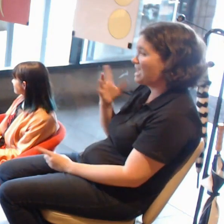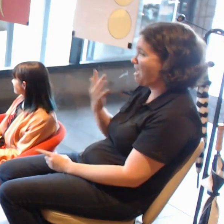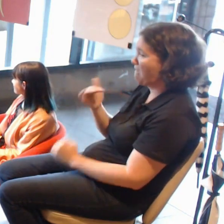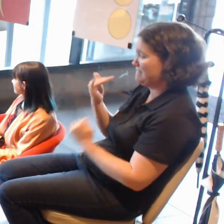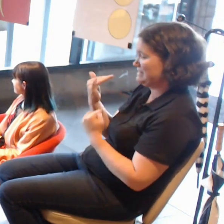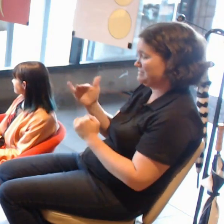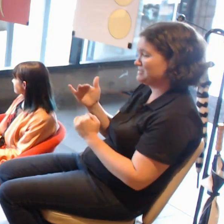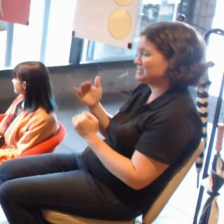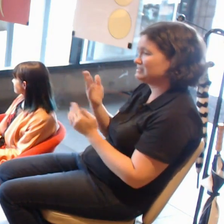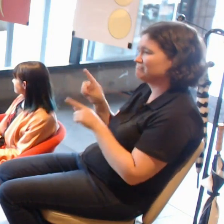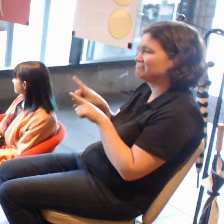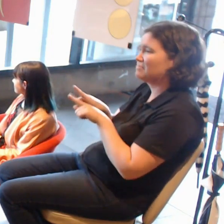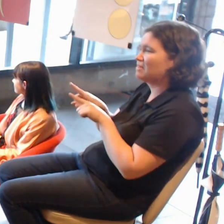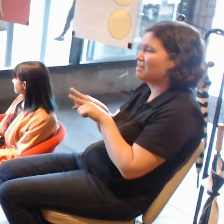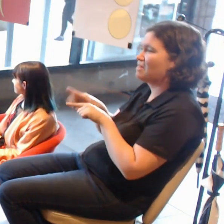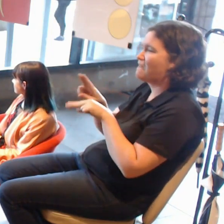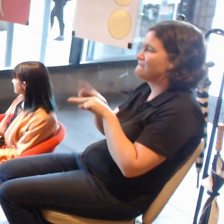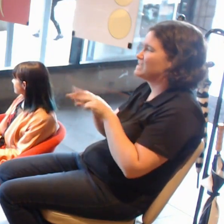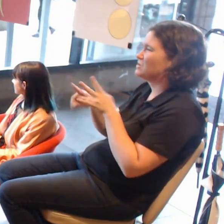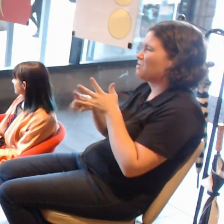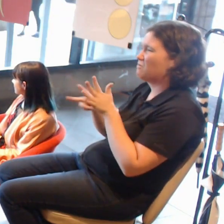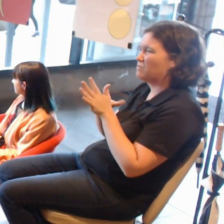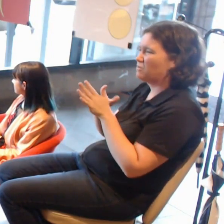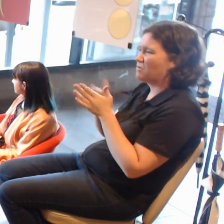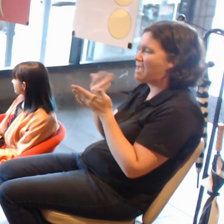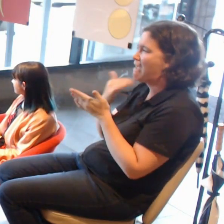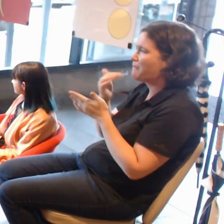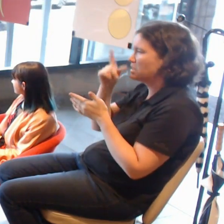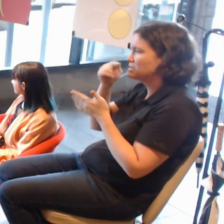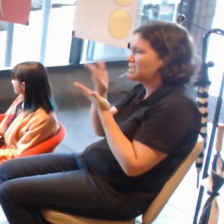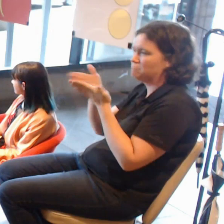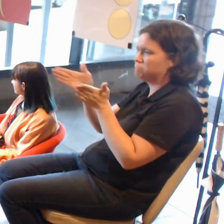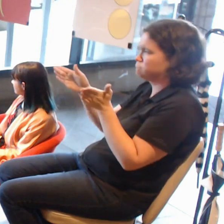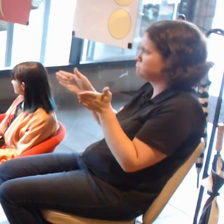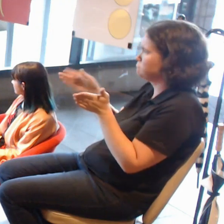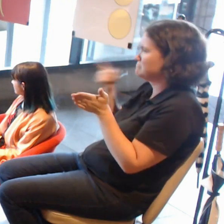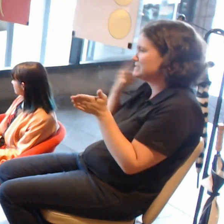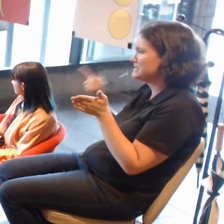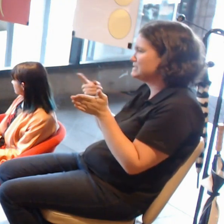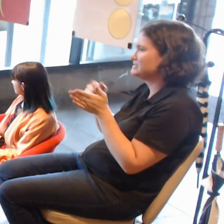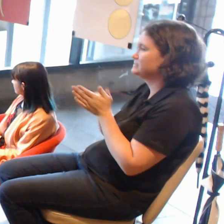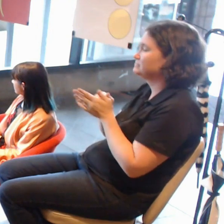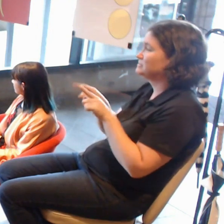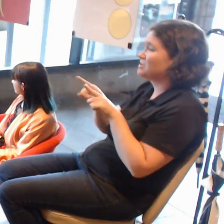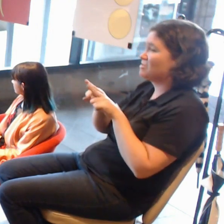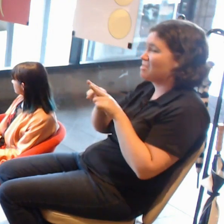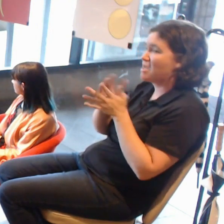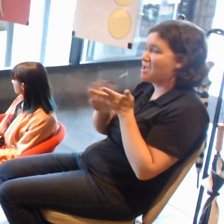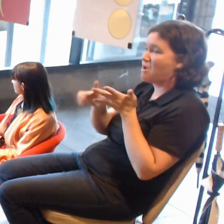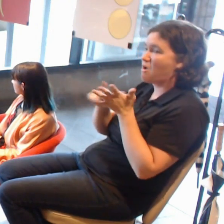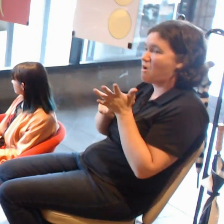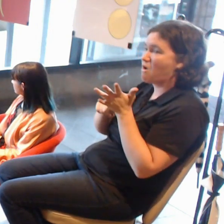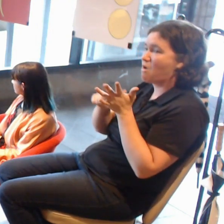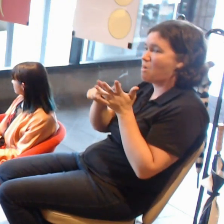For example, with the HoloLens, you have a maximum 30 degree field of view.